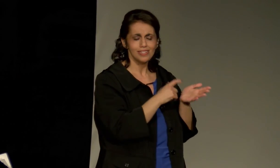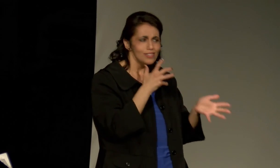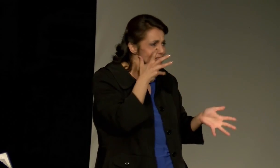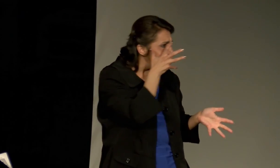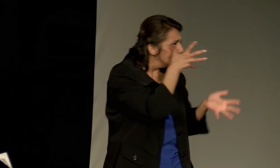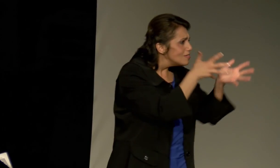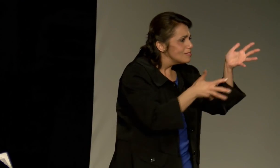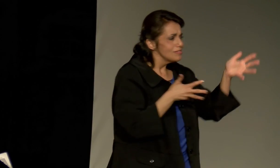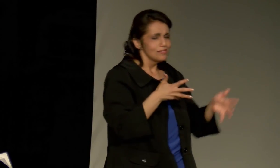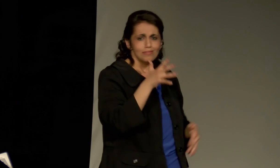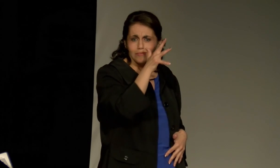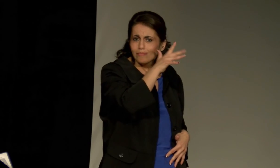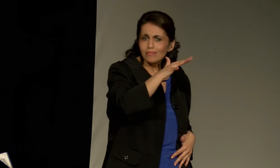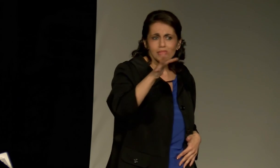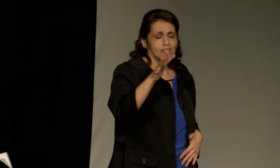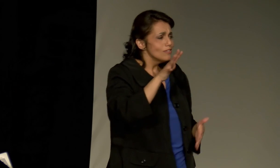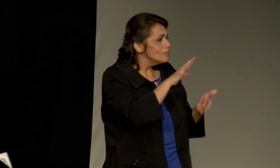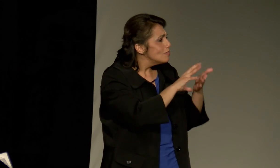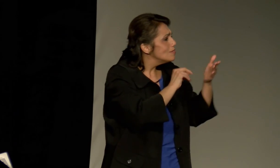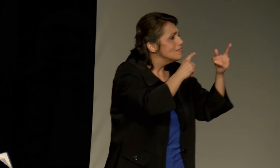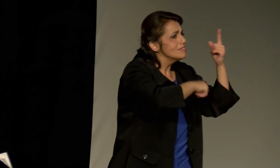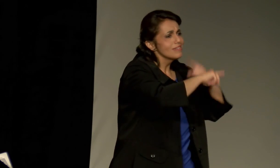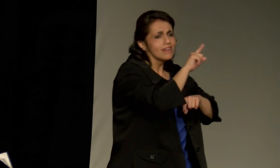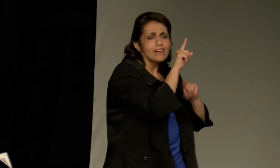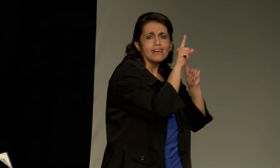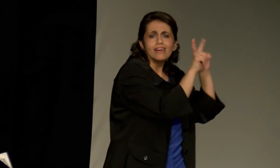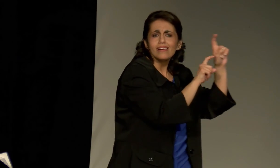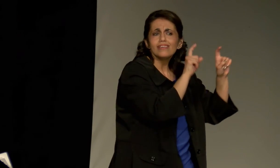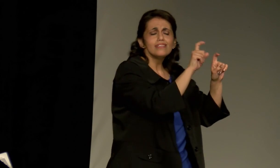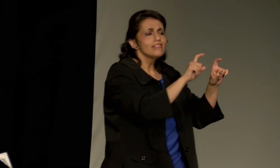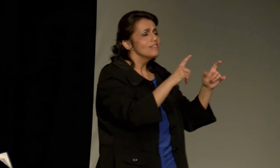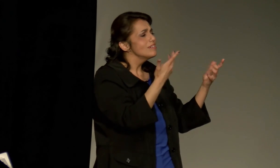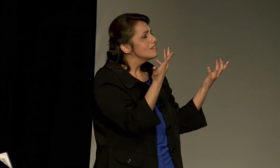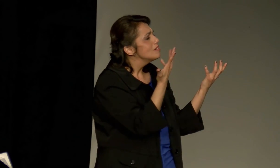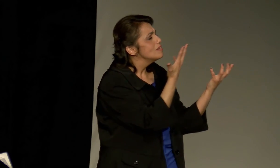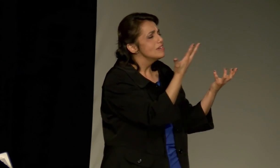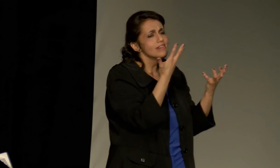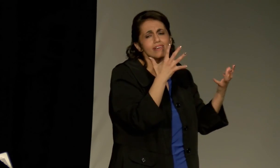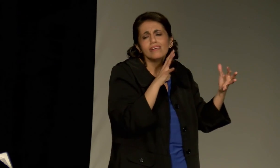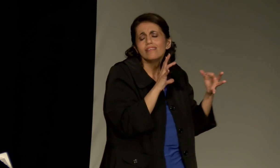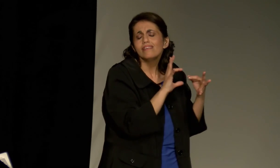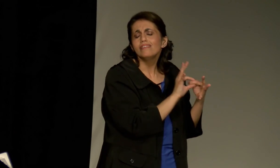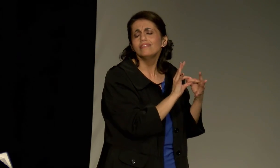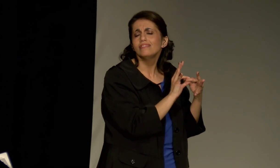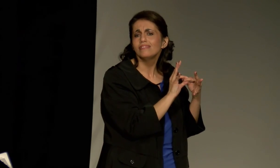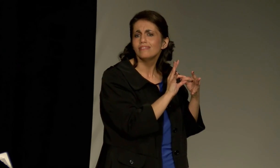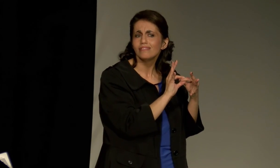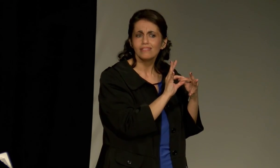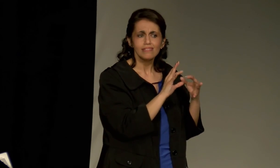Meet them, gesture, write, finger spell, learn a sign or two, ask them questions, get to